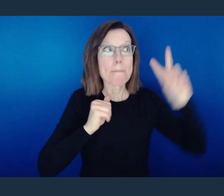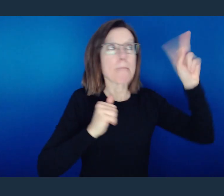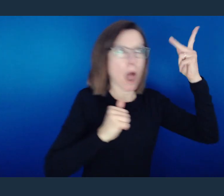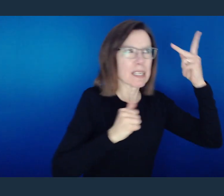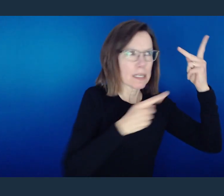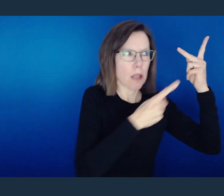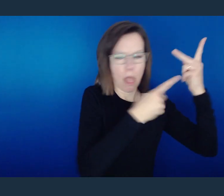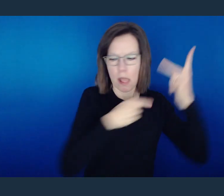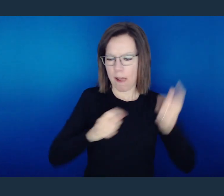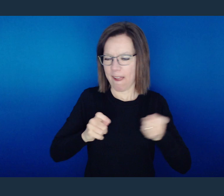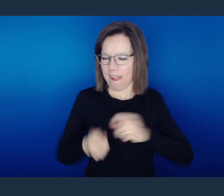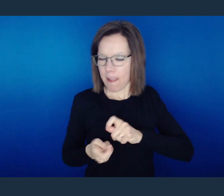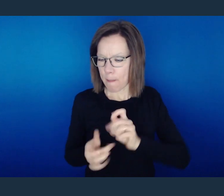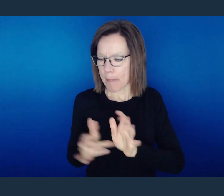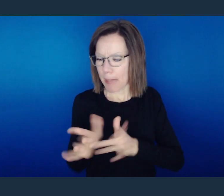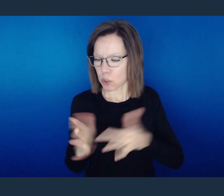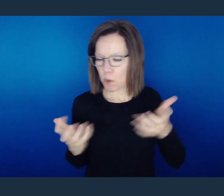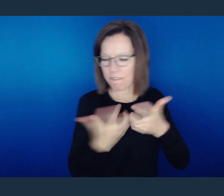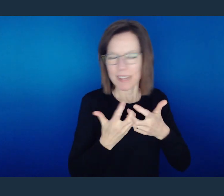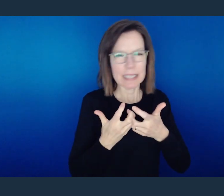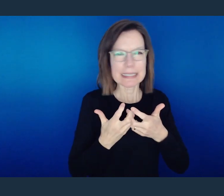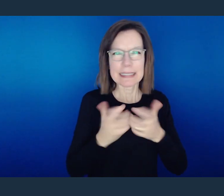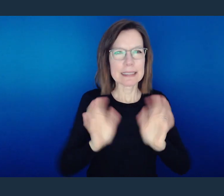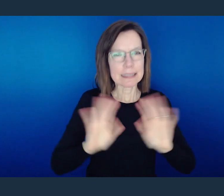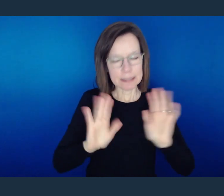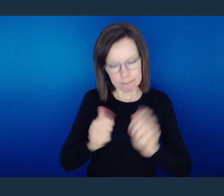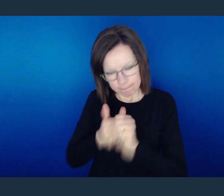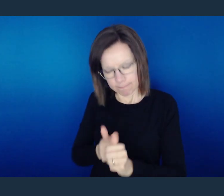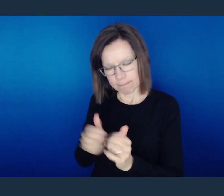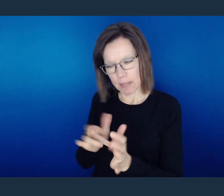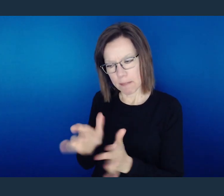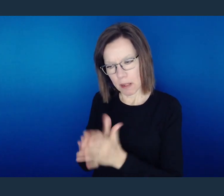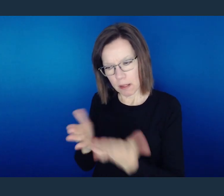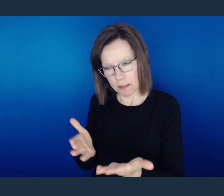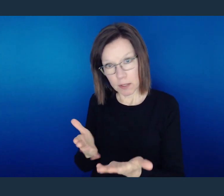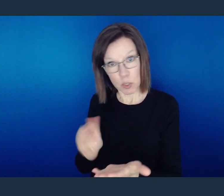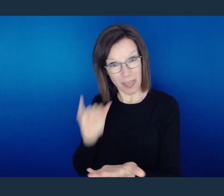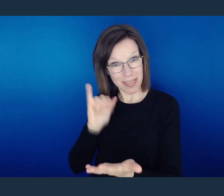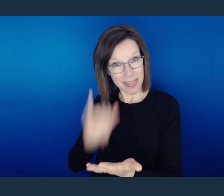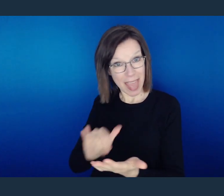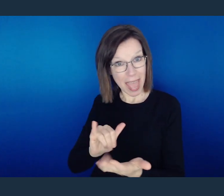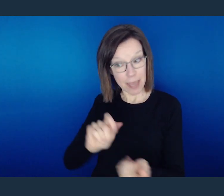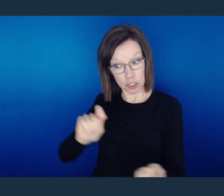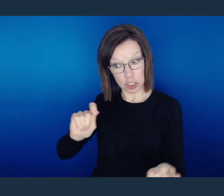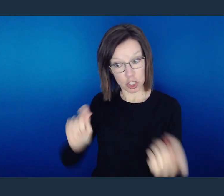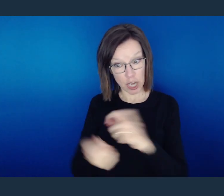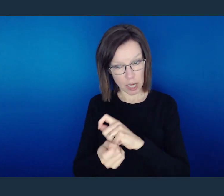And in doing so, I believe that we can begin to give God glory in the church, and then